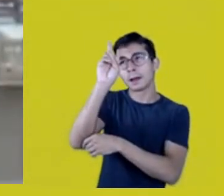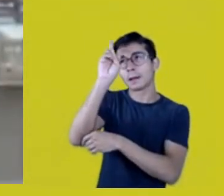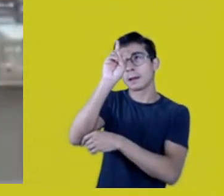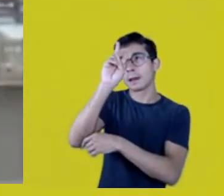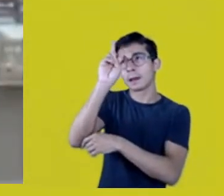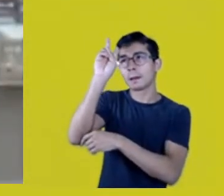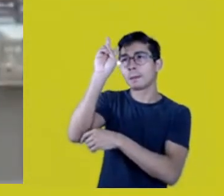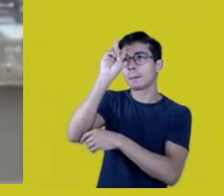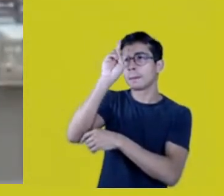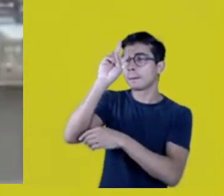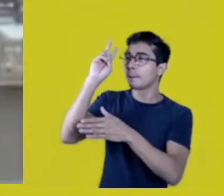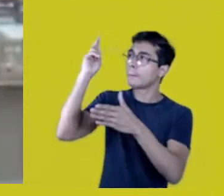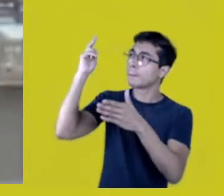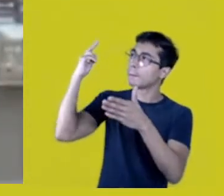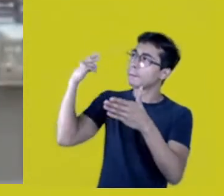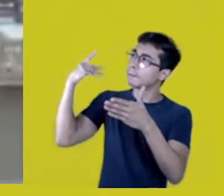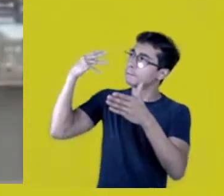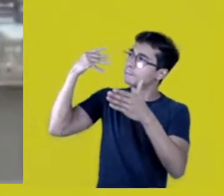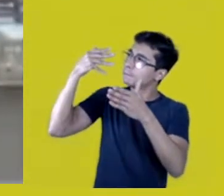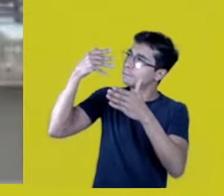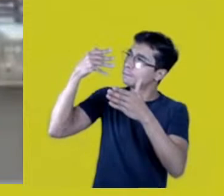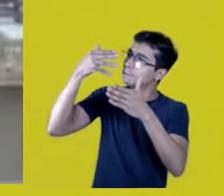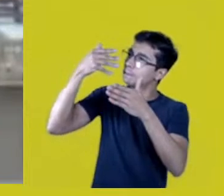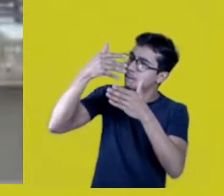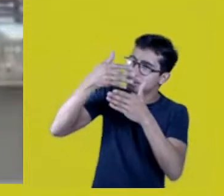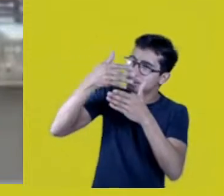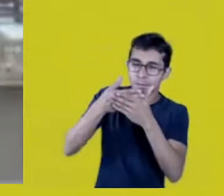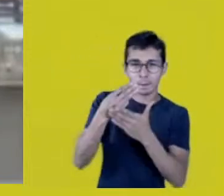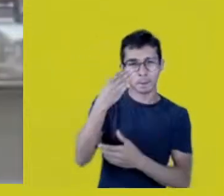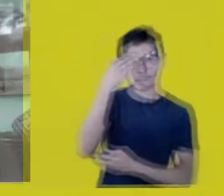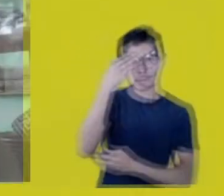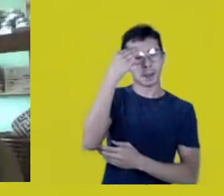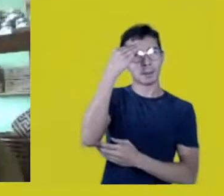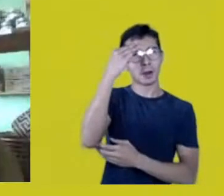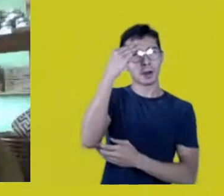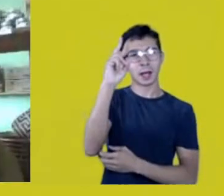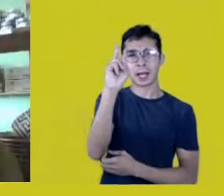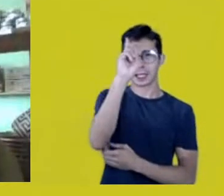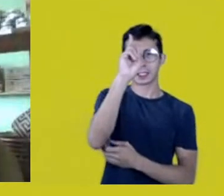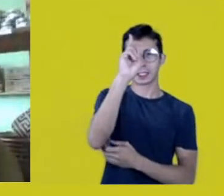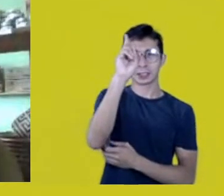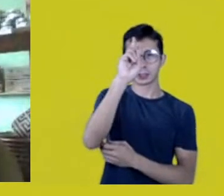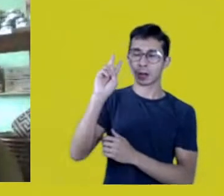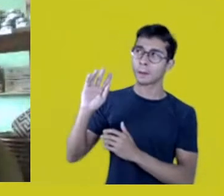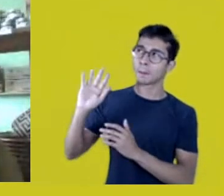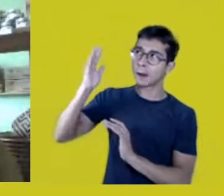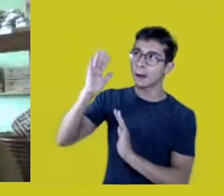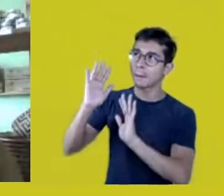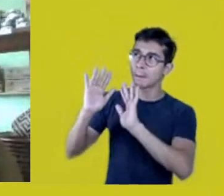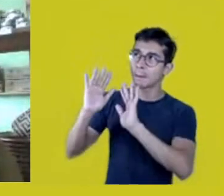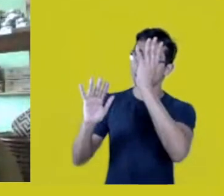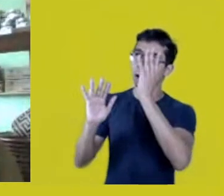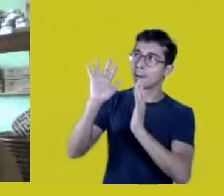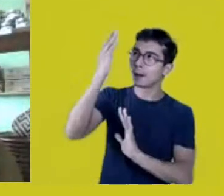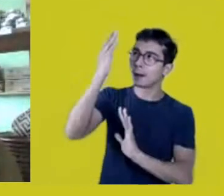Memory territory